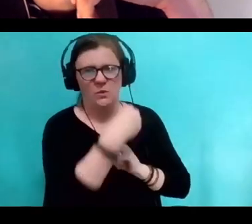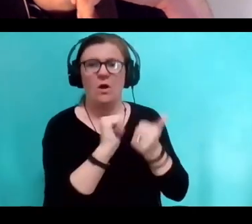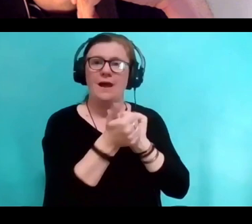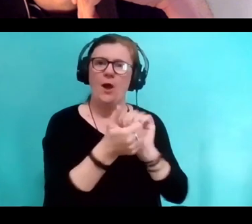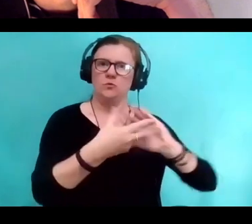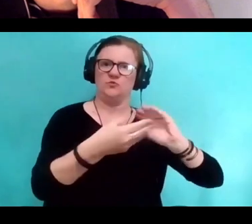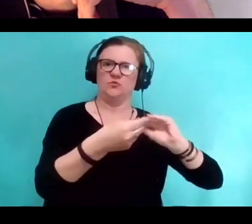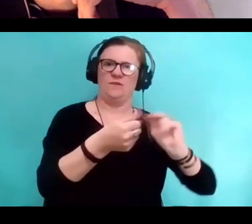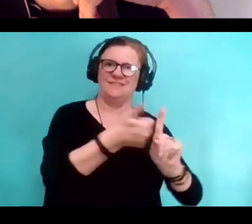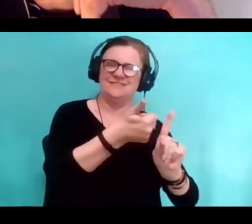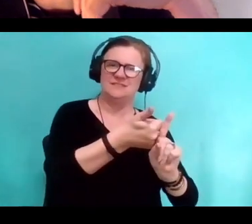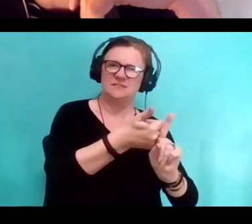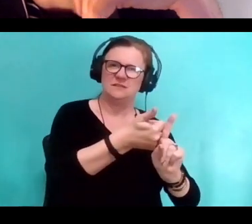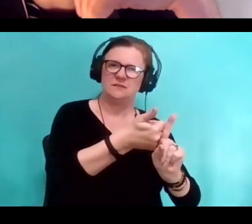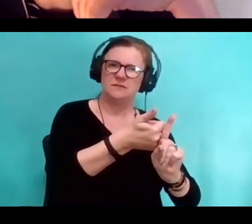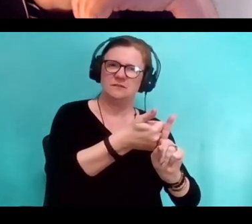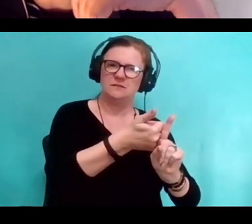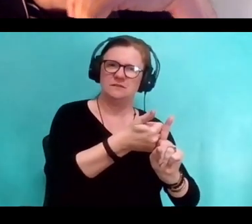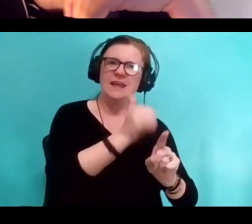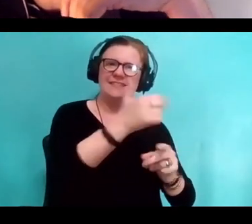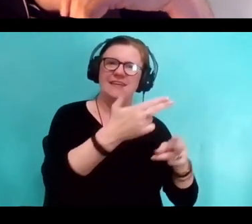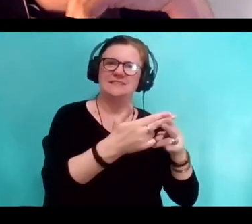And I call that (mumbles) - Isn't that amazing?